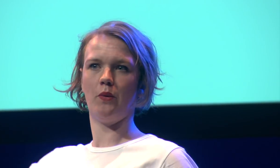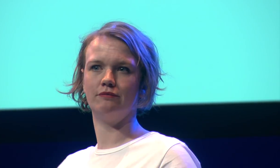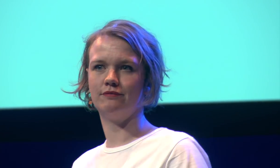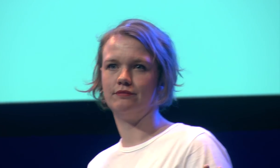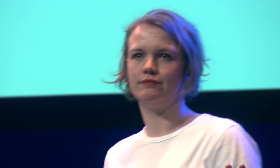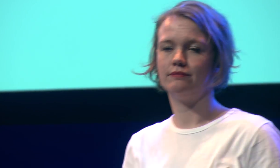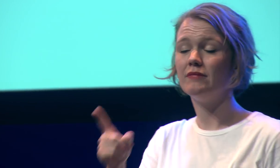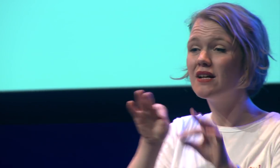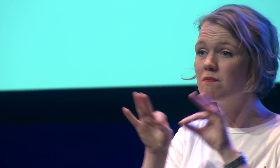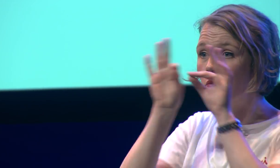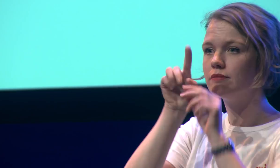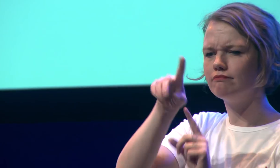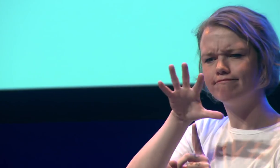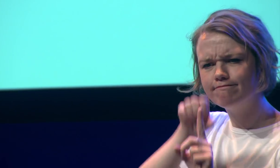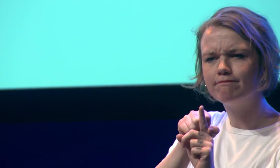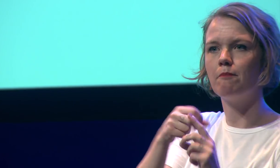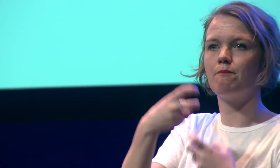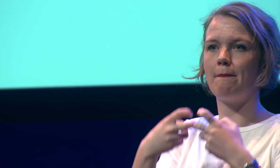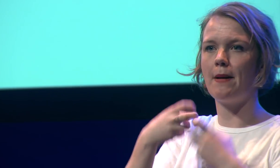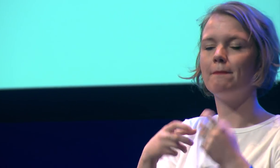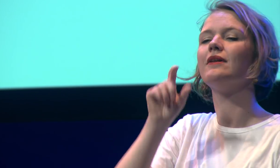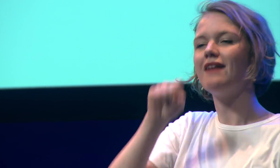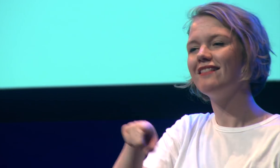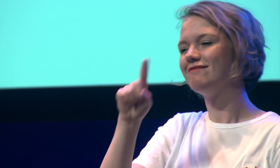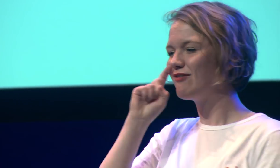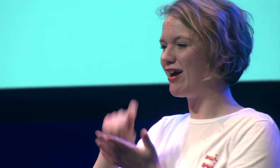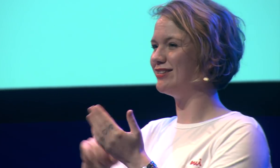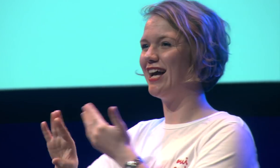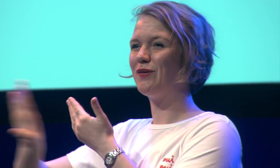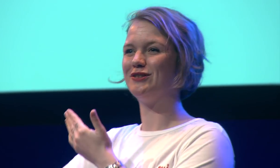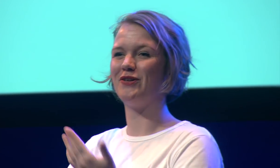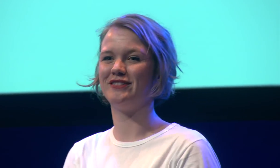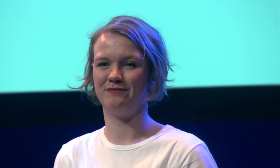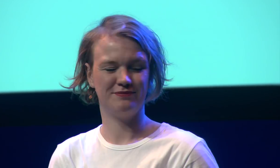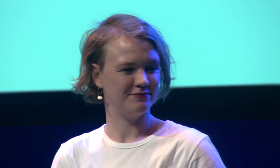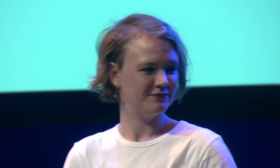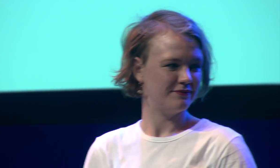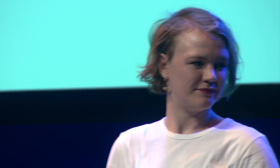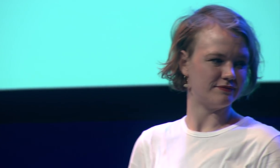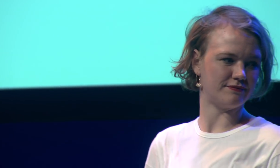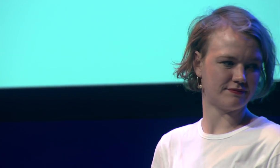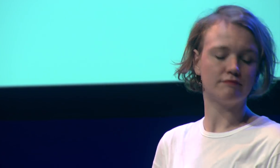were actually for everybody else what's important is to recognize exclusion by